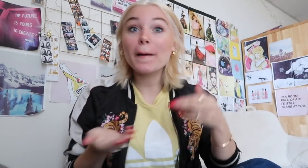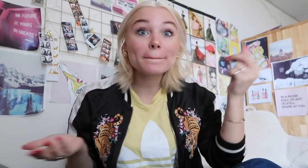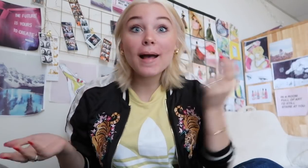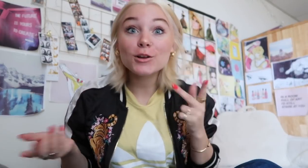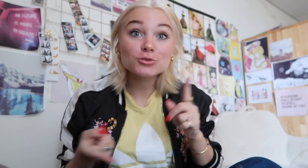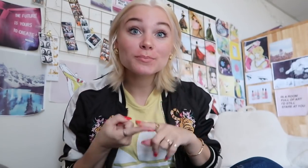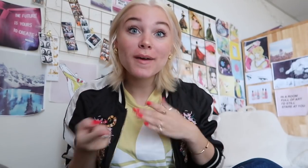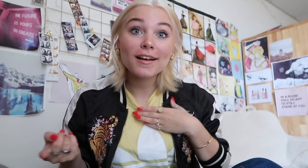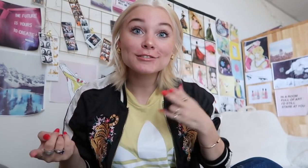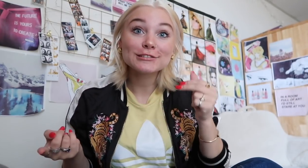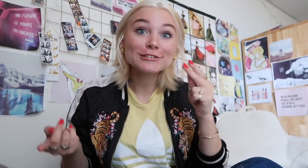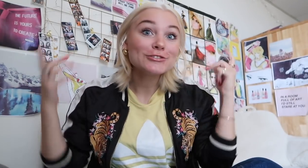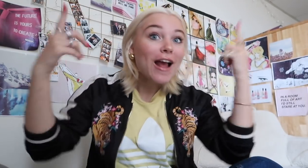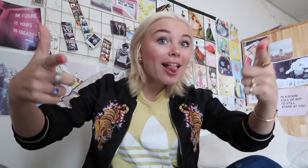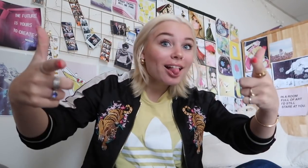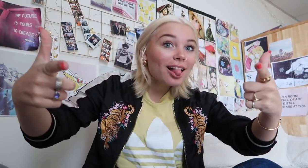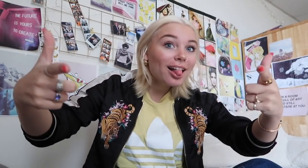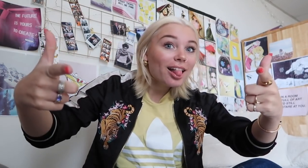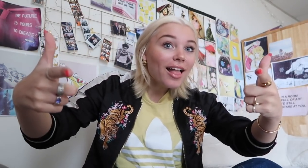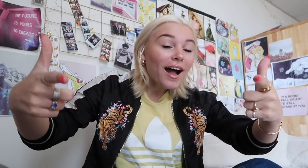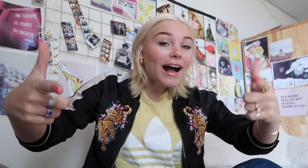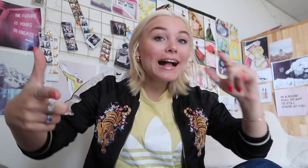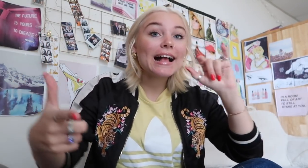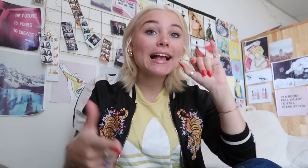WELCOME BACK TO MY CHANNEL!